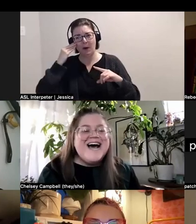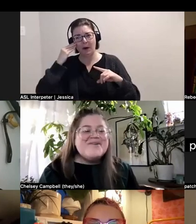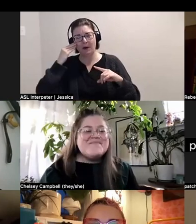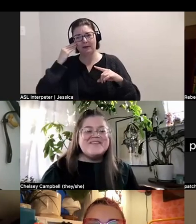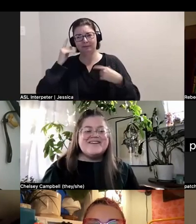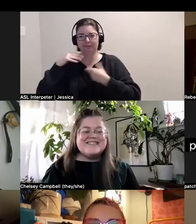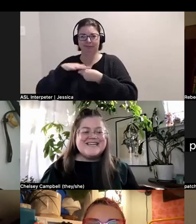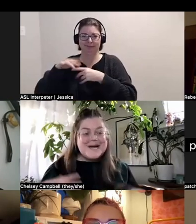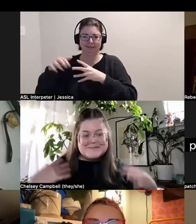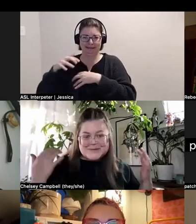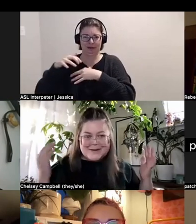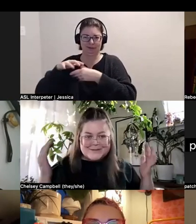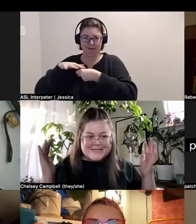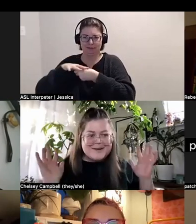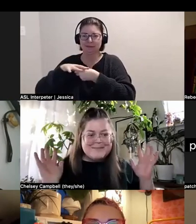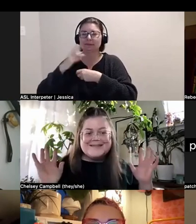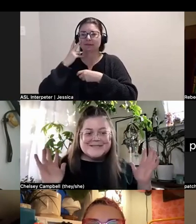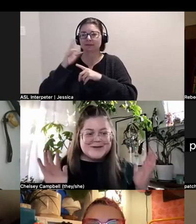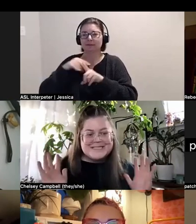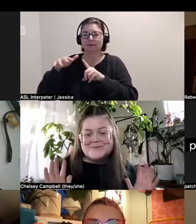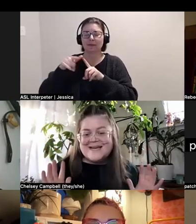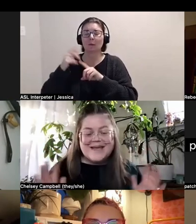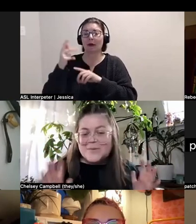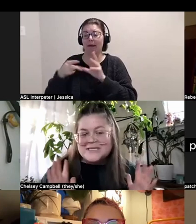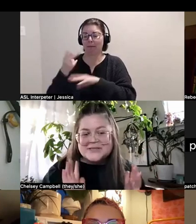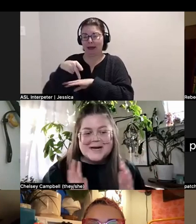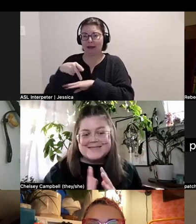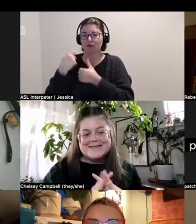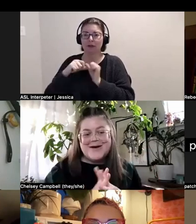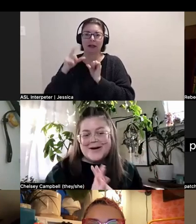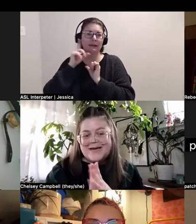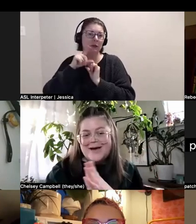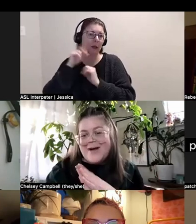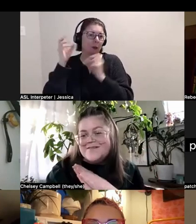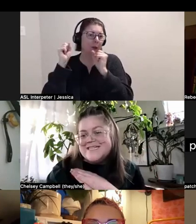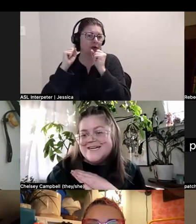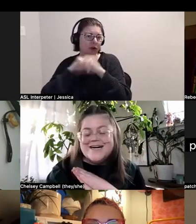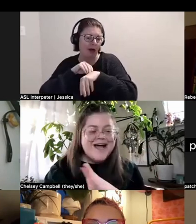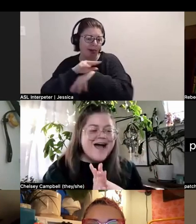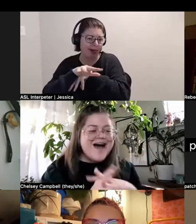You see I'm surrounded by plants trying to pretend like winter hasn't already arrived here.